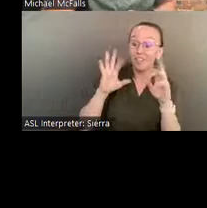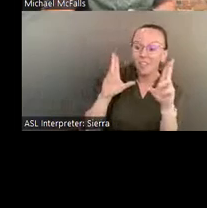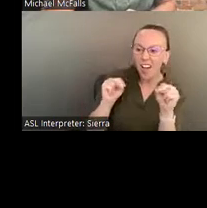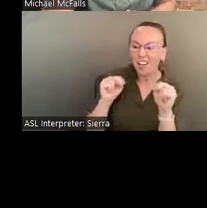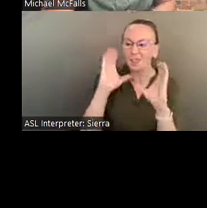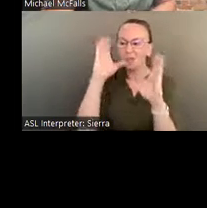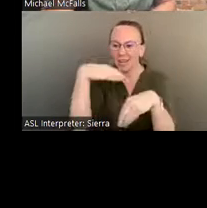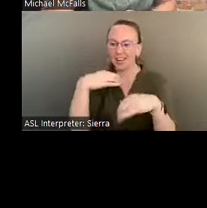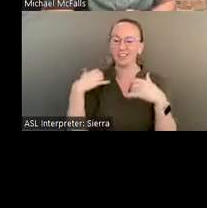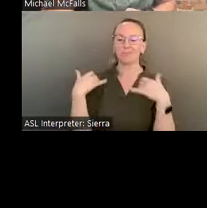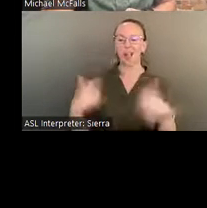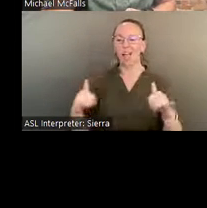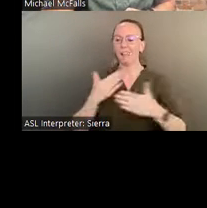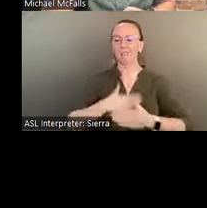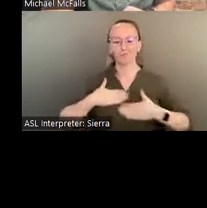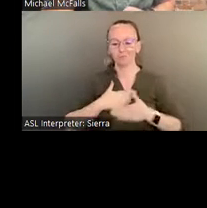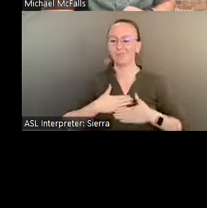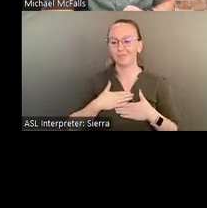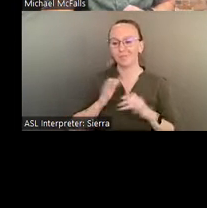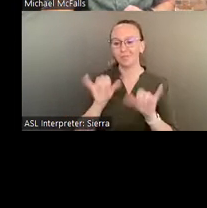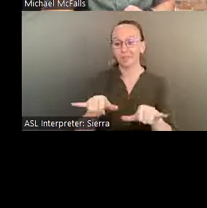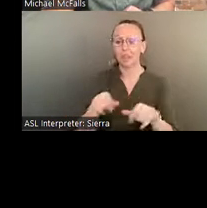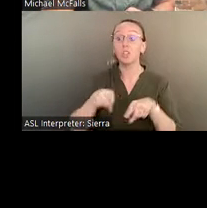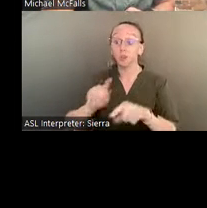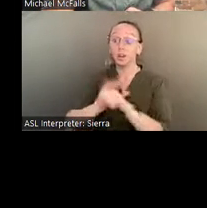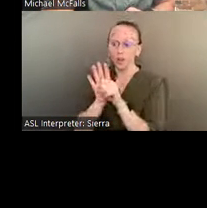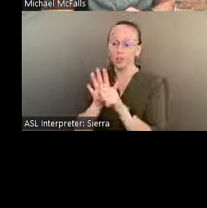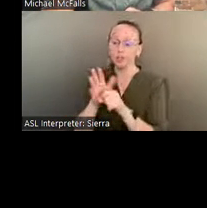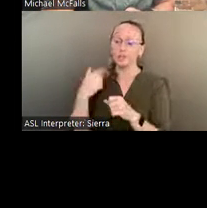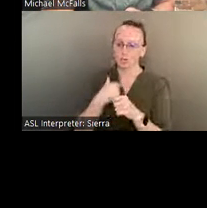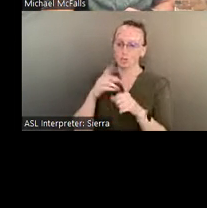But during the pandemic, you'll see we also did a virtual Pasafest at the site.